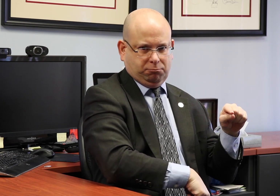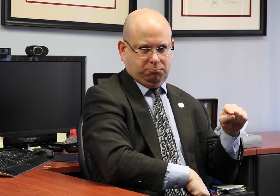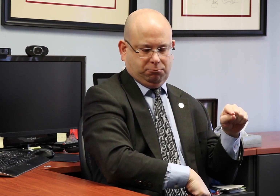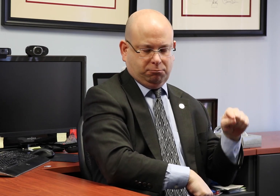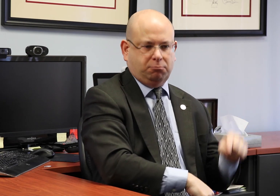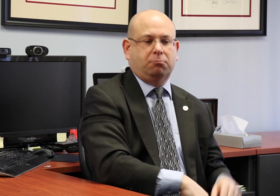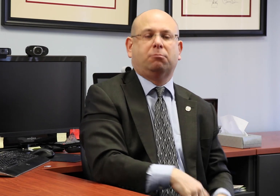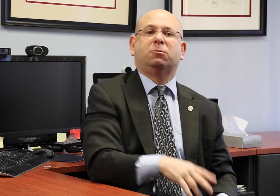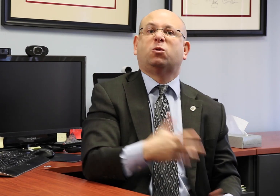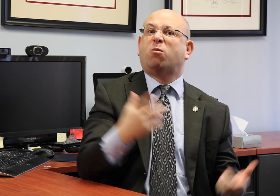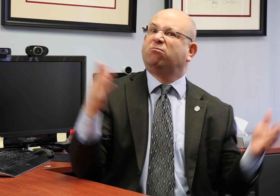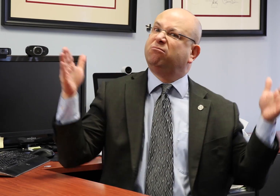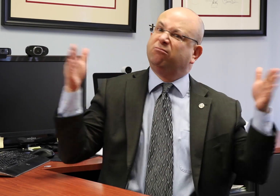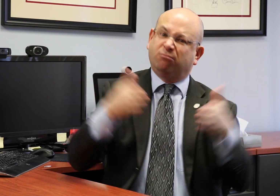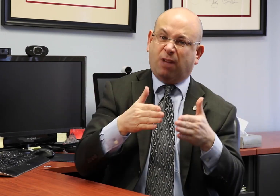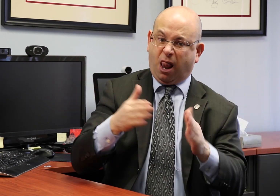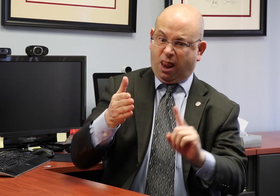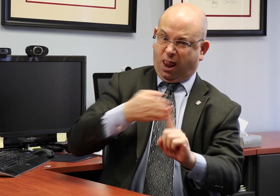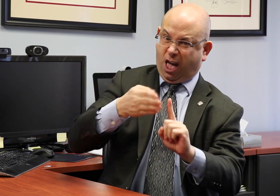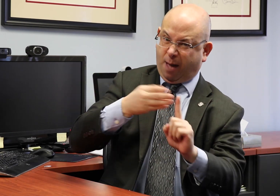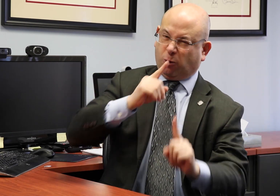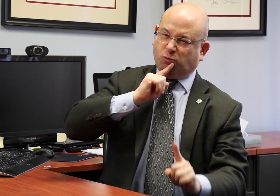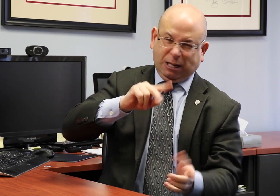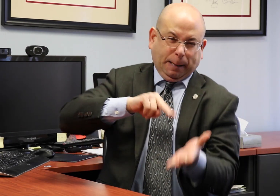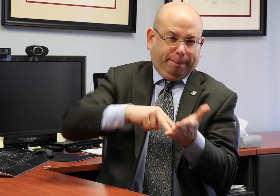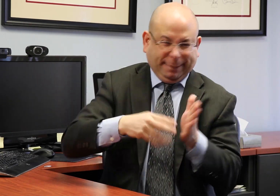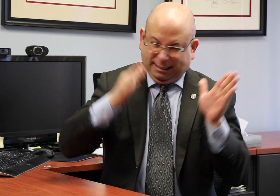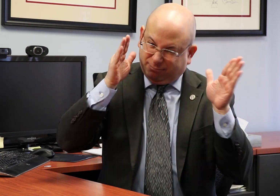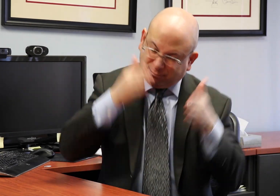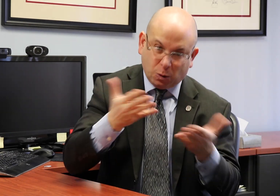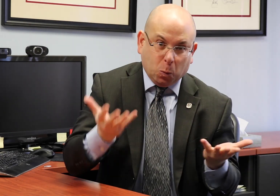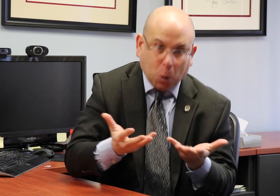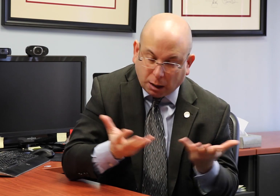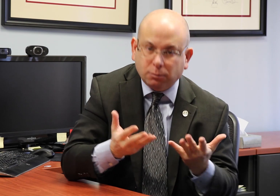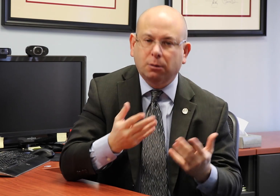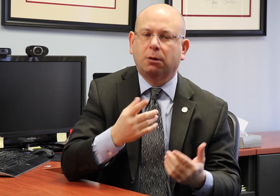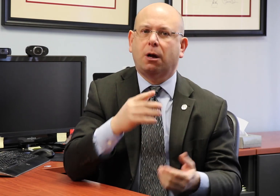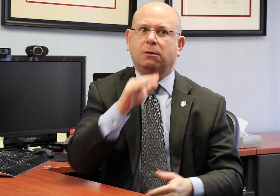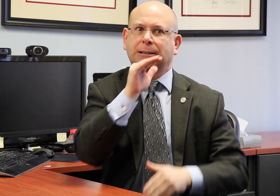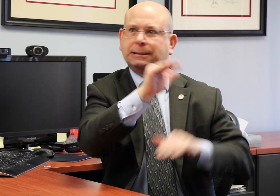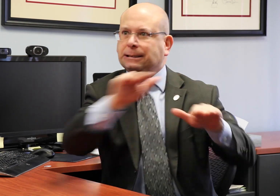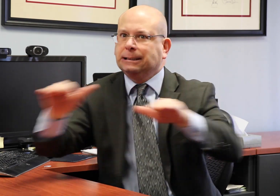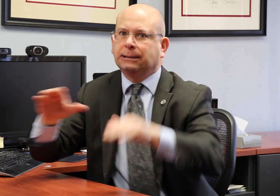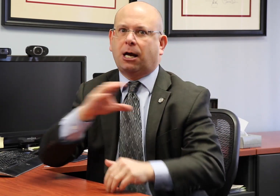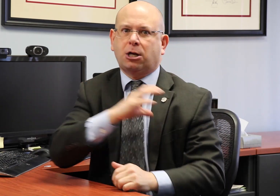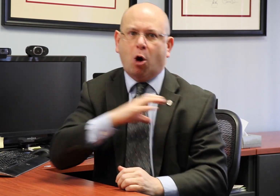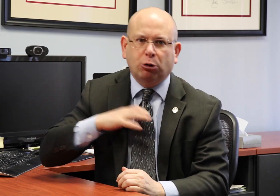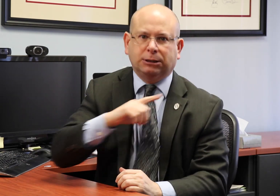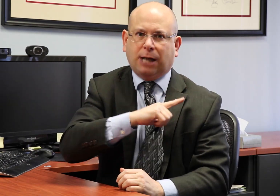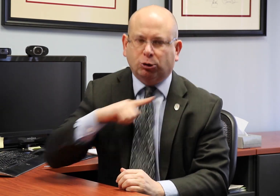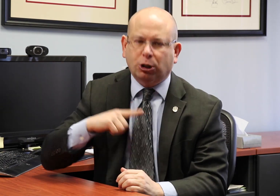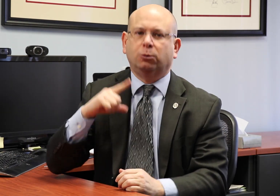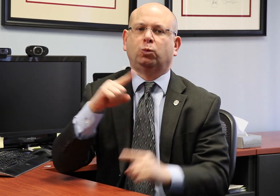To sum it up, lobbying means when asking Congress and other legislators